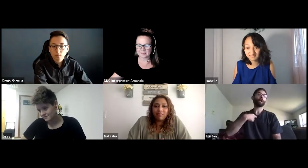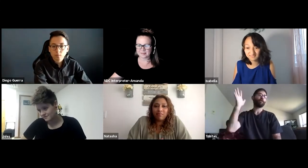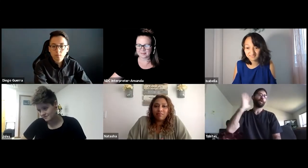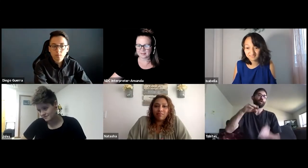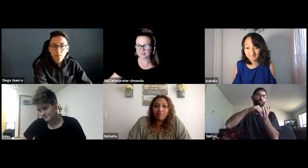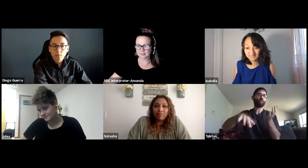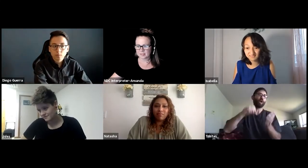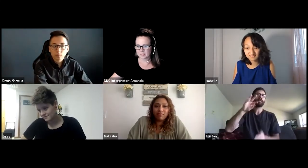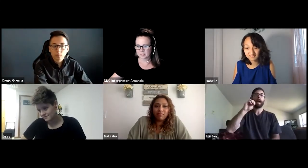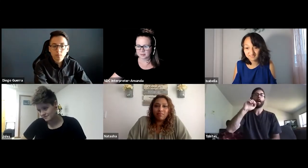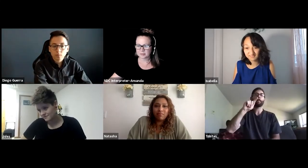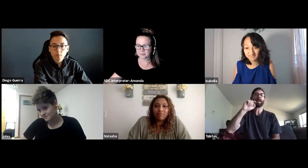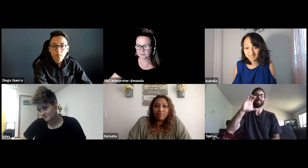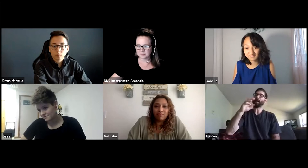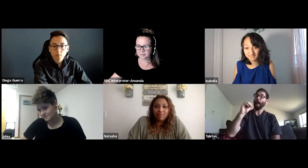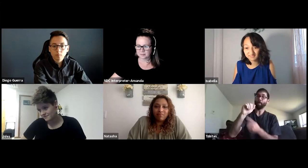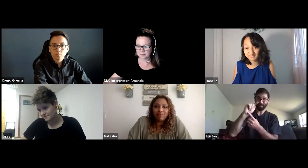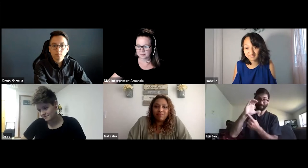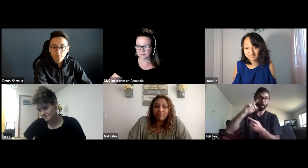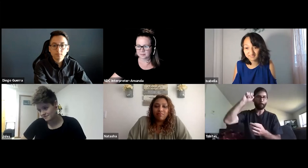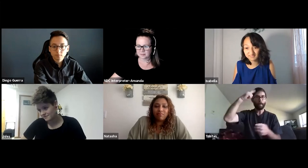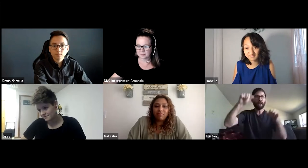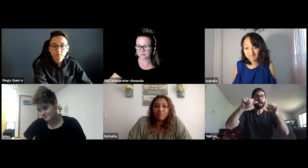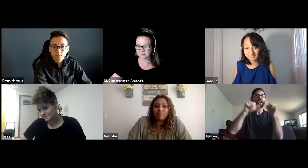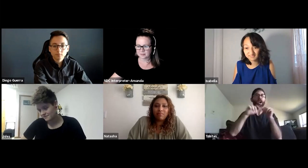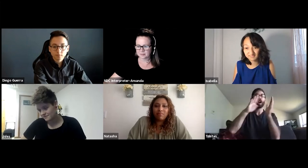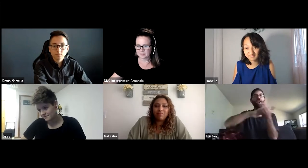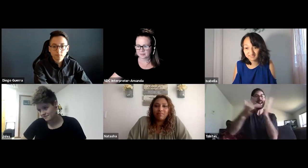My pronouns are he, his, I'm a former are student at MATC.